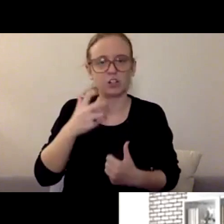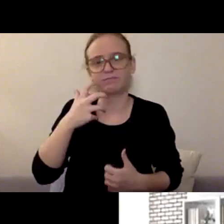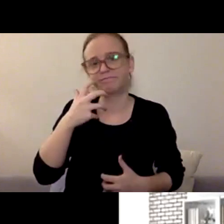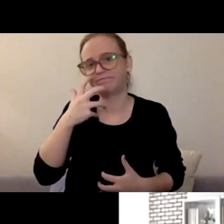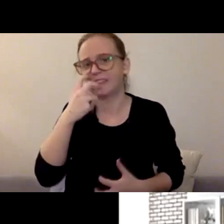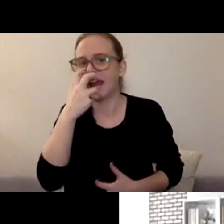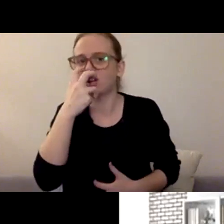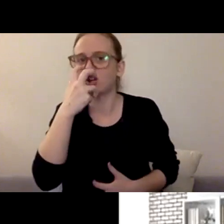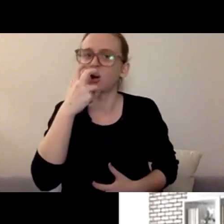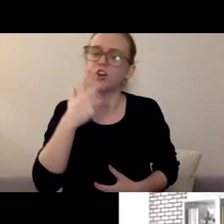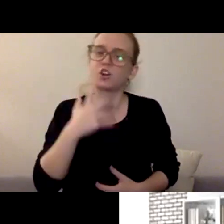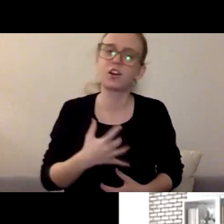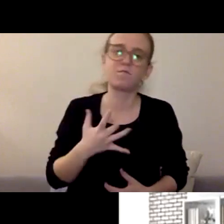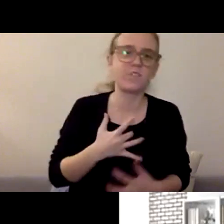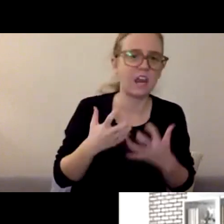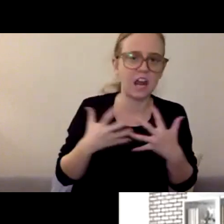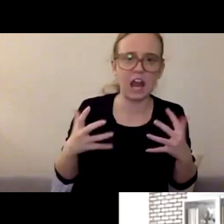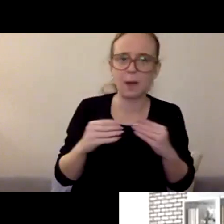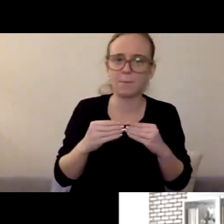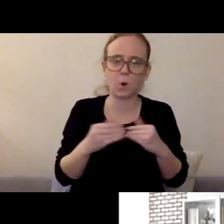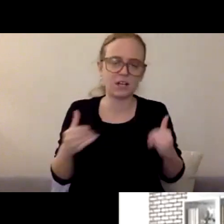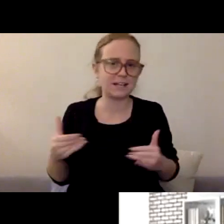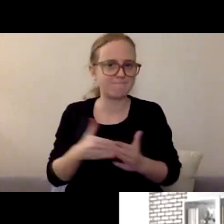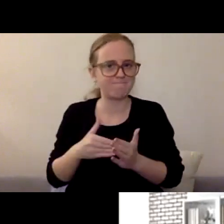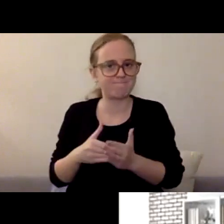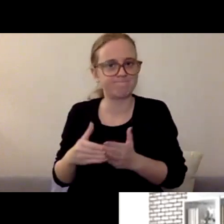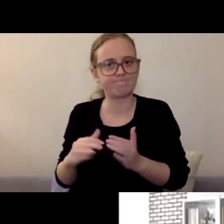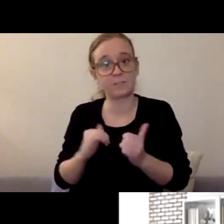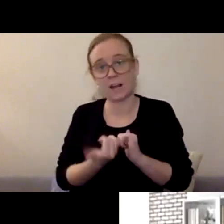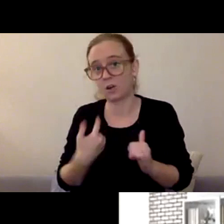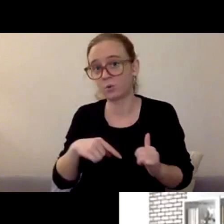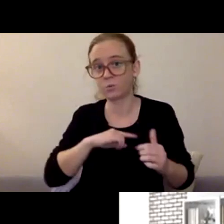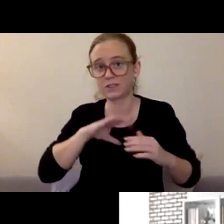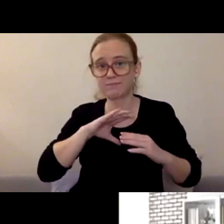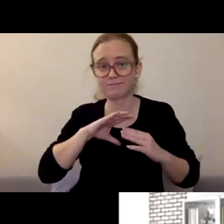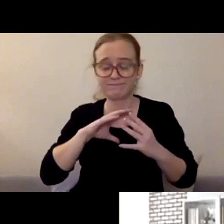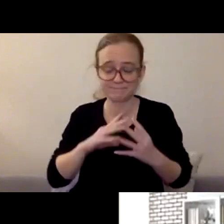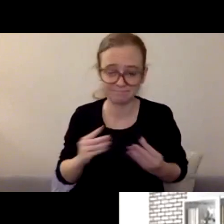and just are curious about how do we cope with that anger towards maybe people who don't appear